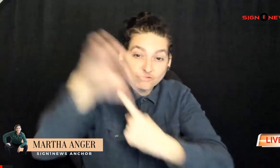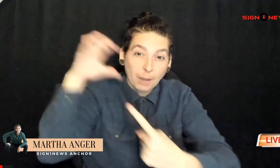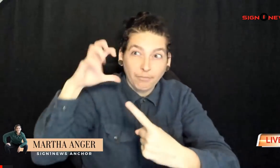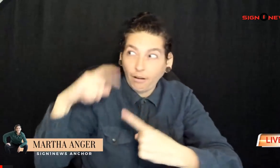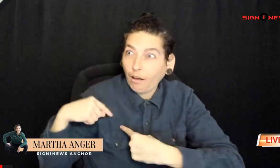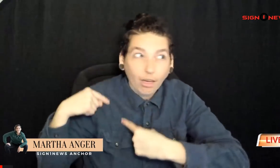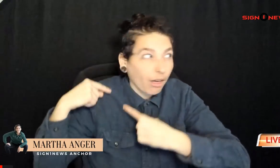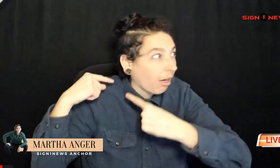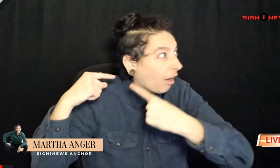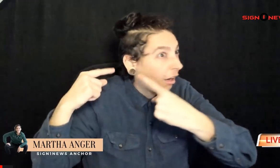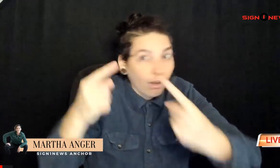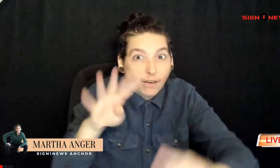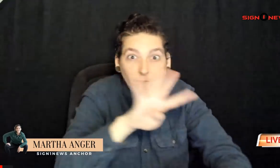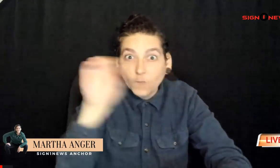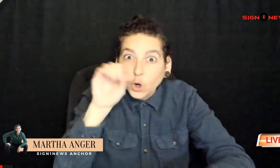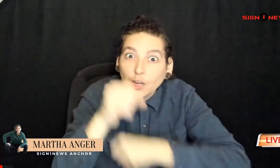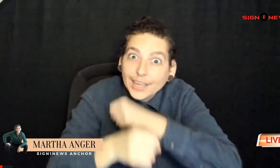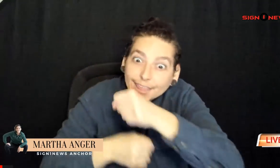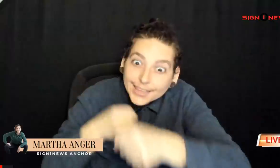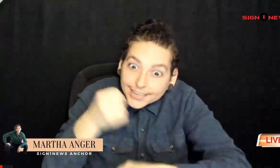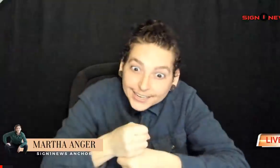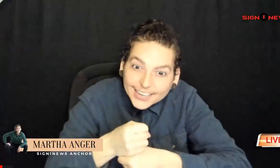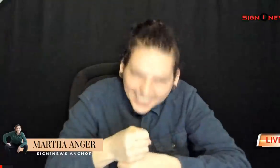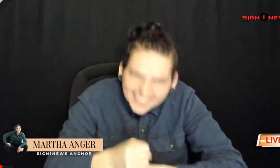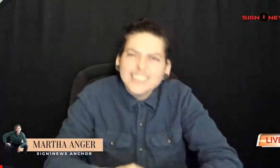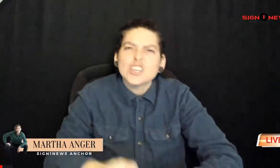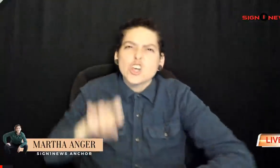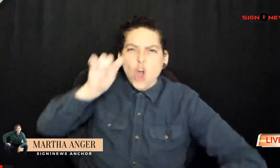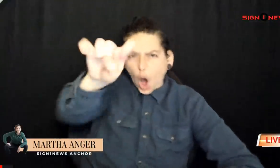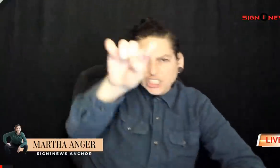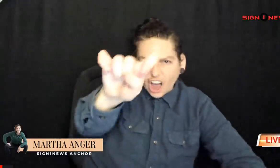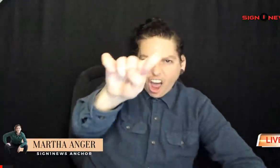national championship and 40 years go dawgs dogs